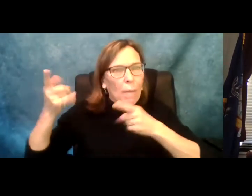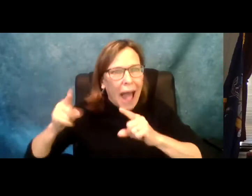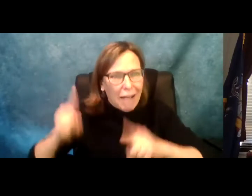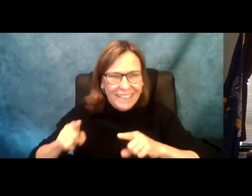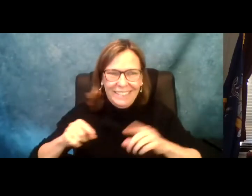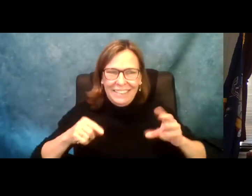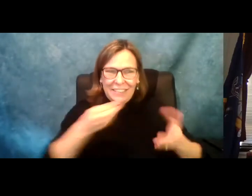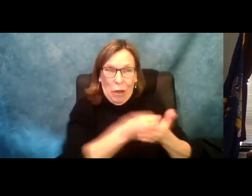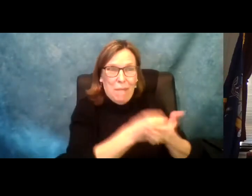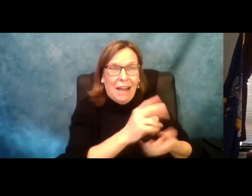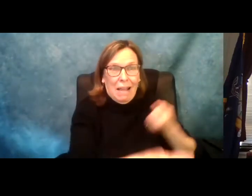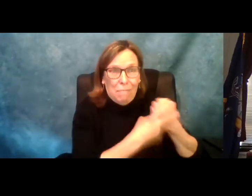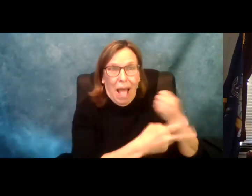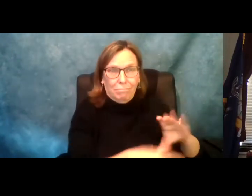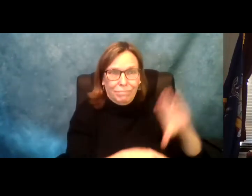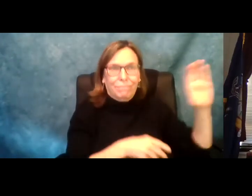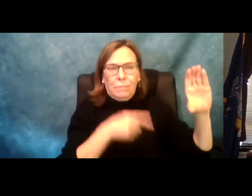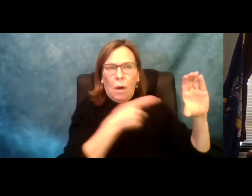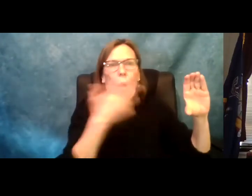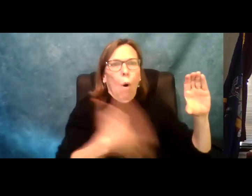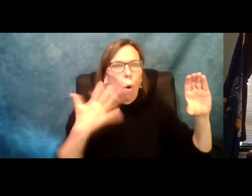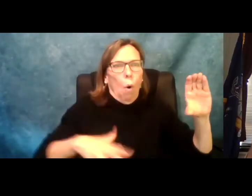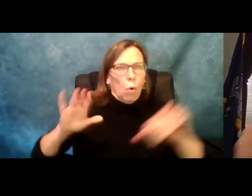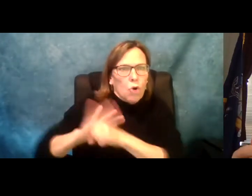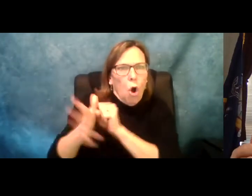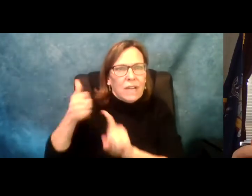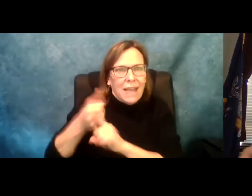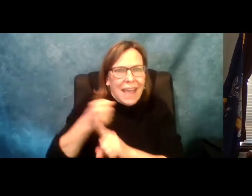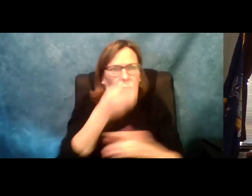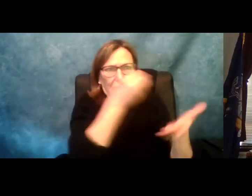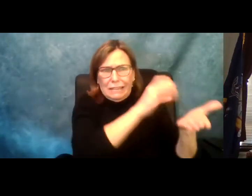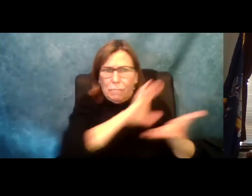know, incredibly rainy, I don' t know what could be described